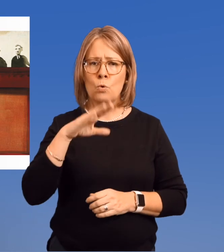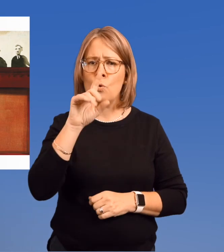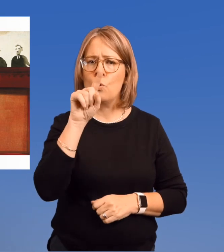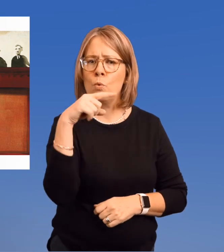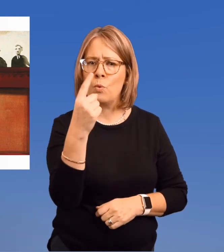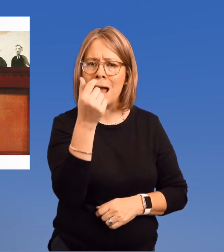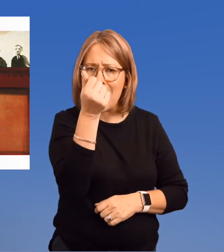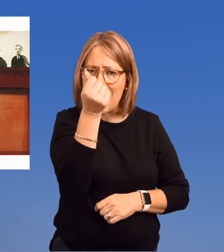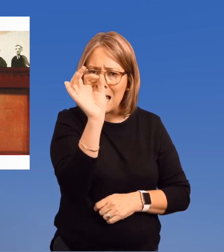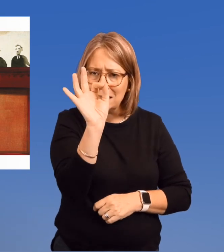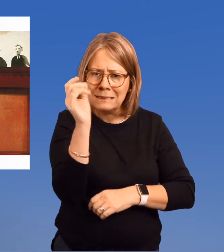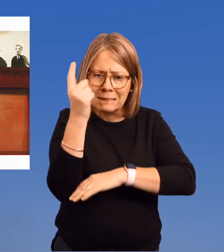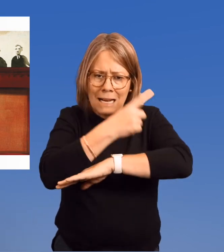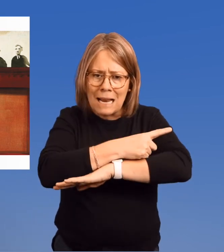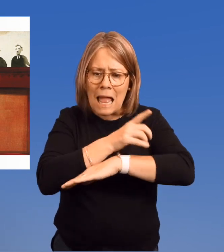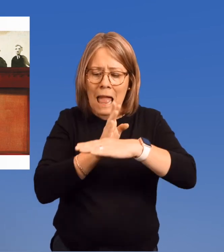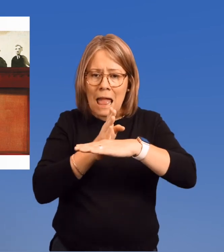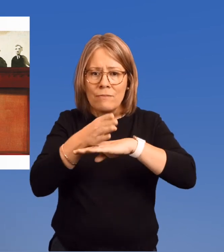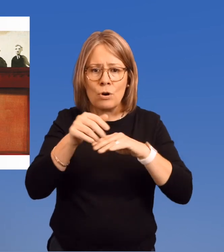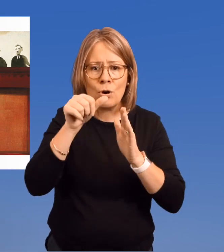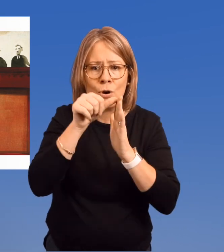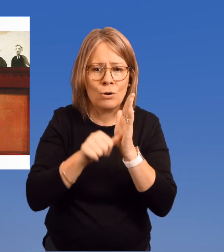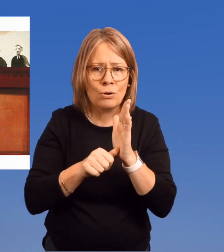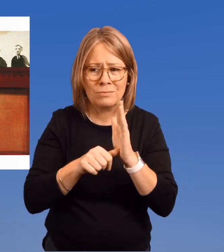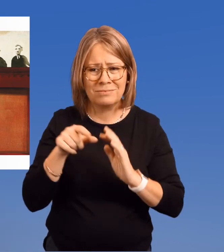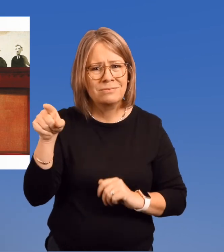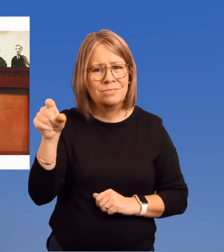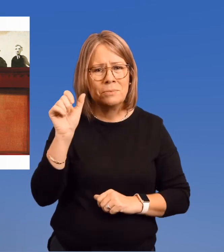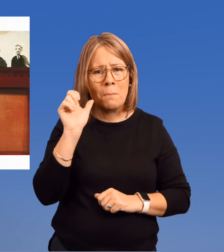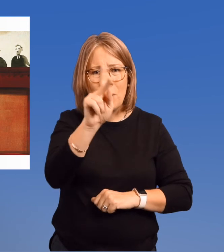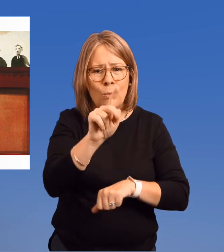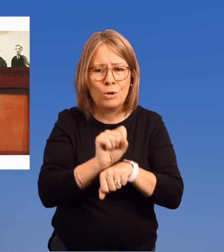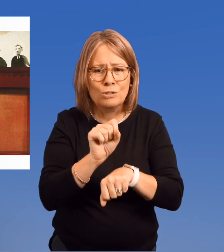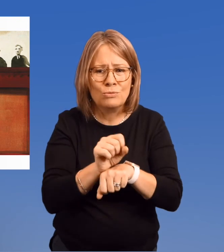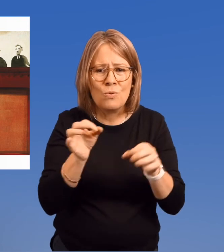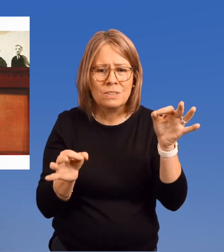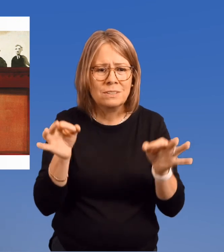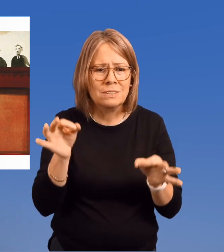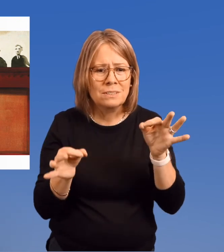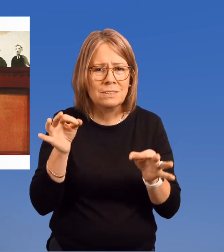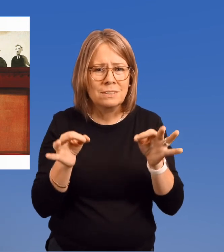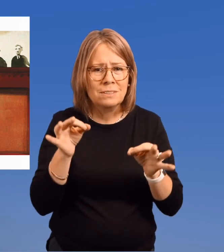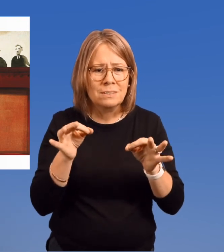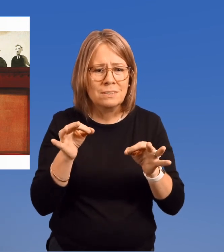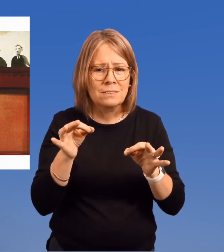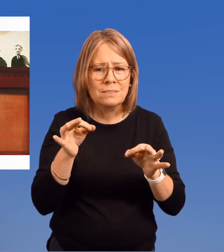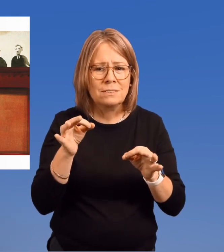Only 19 days after her operation, Ruth returned to the court.